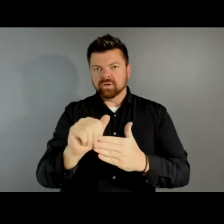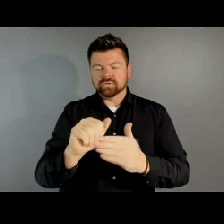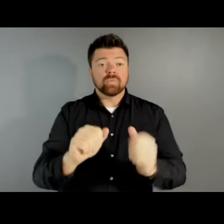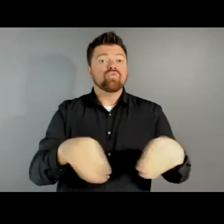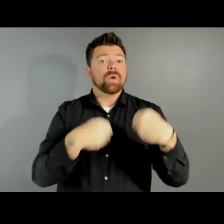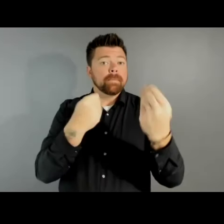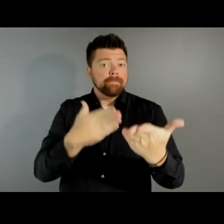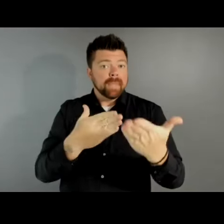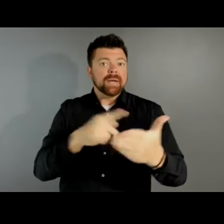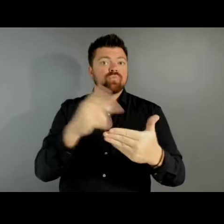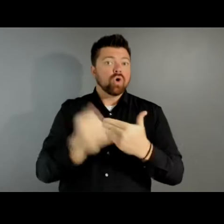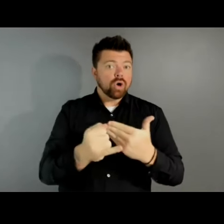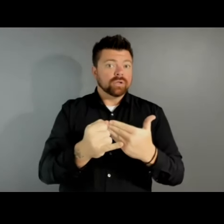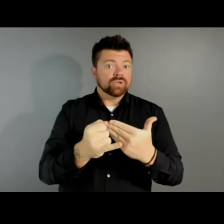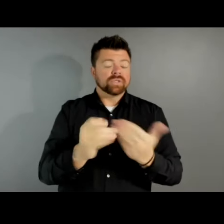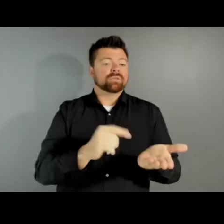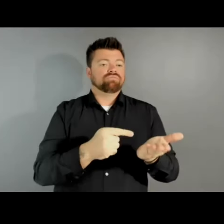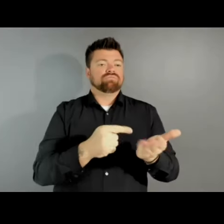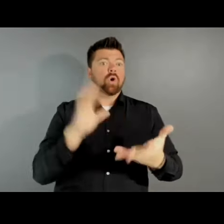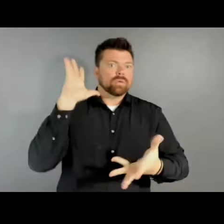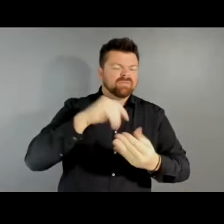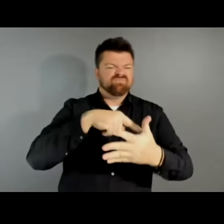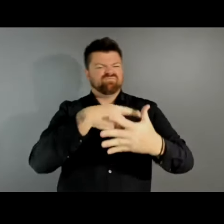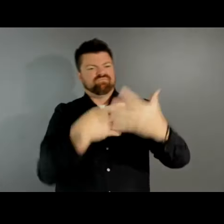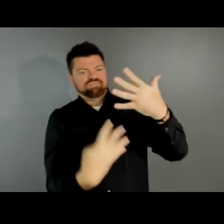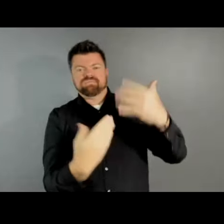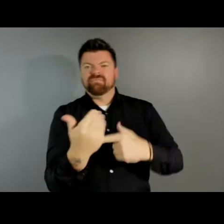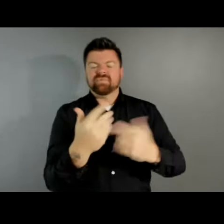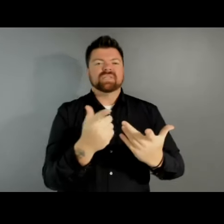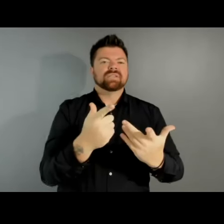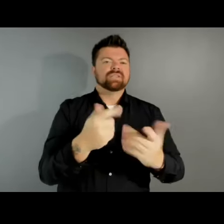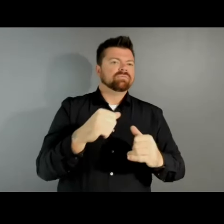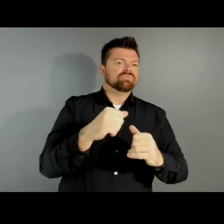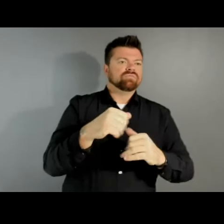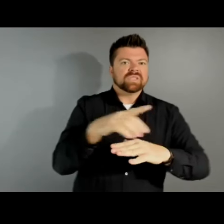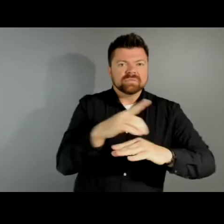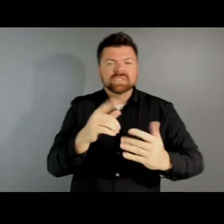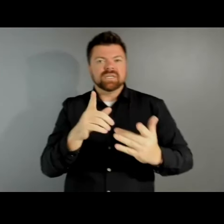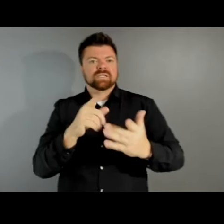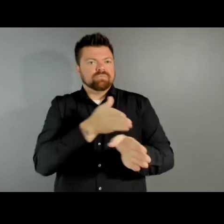projects span 15 disciplines and fields. Direct grants are recommended to 49 states, Washington,